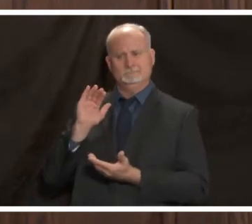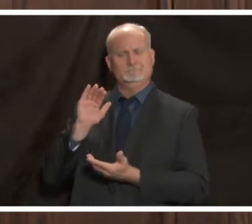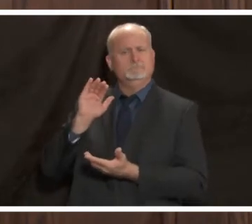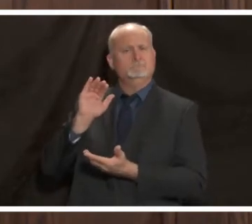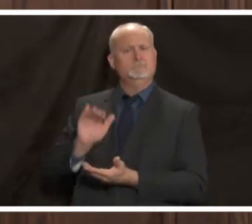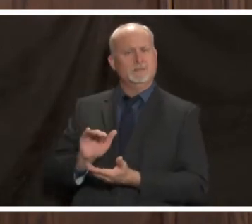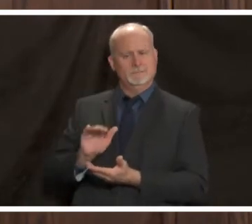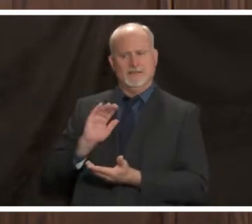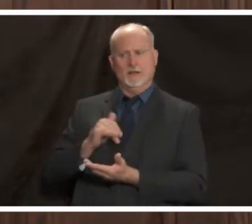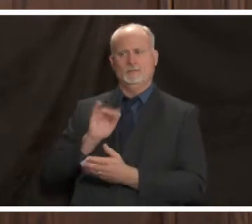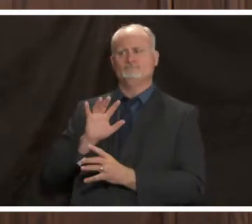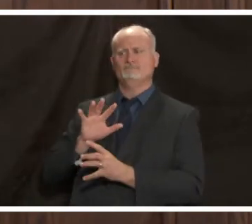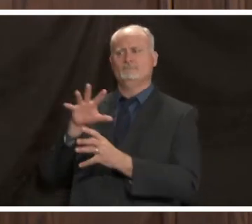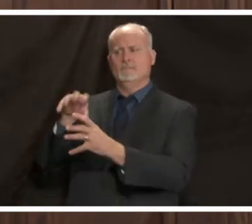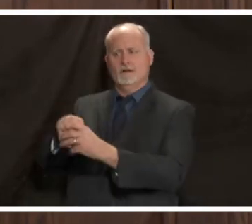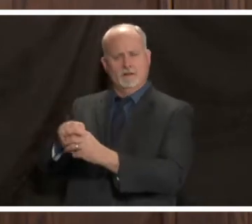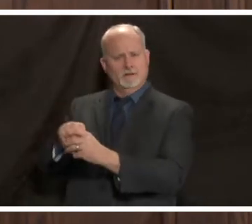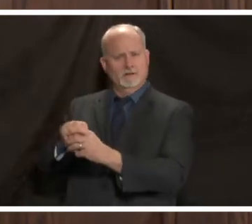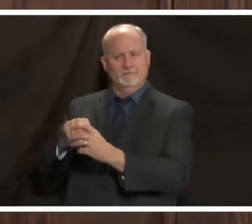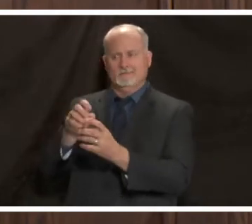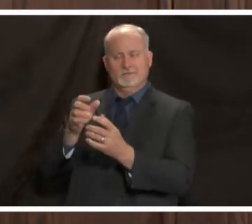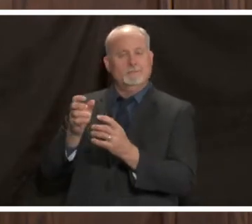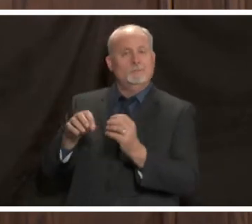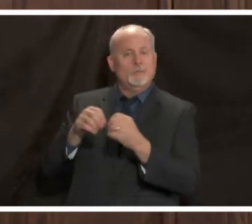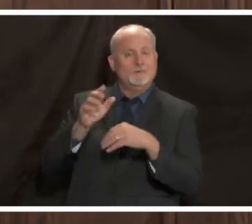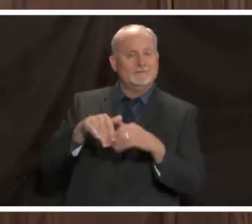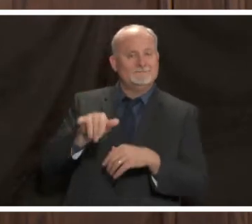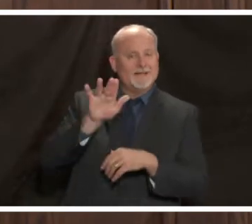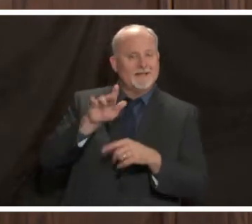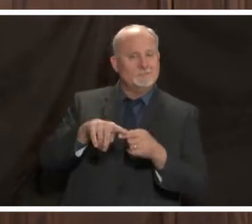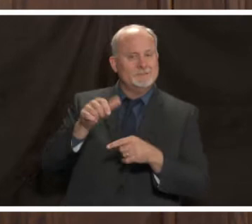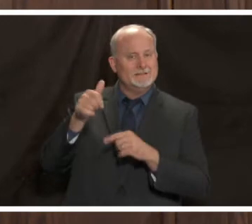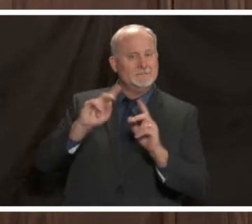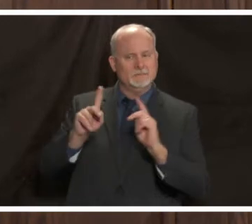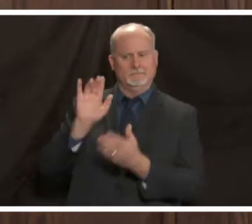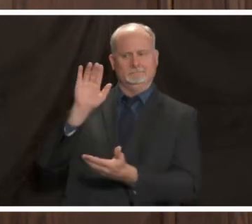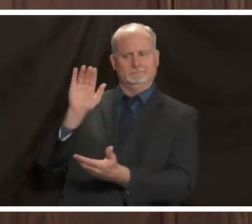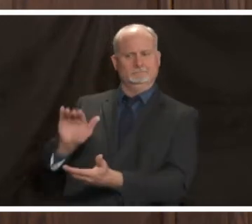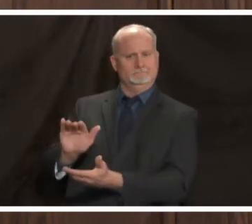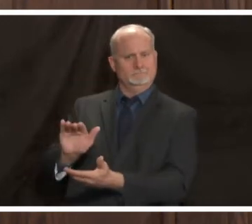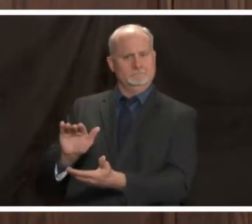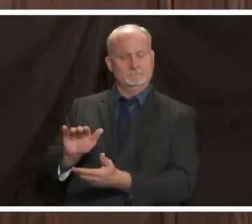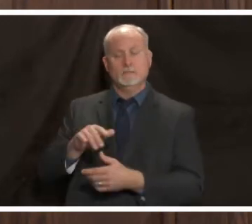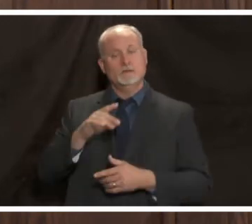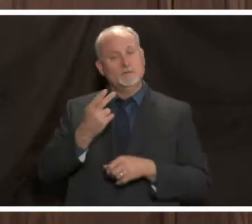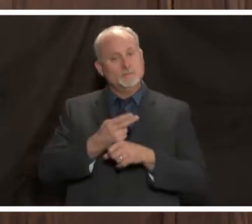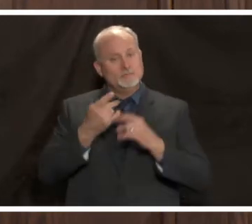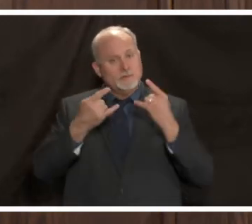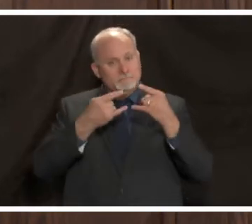into crowds of more than 5 to 10 people for the time being wearing the mask washing our hands